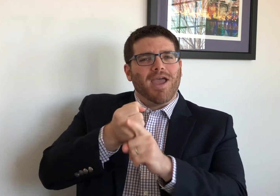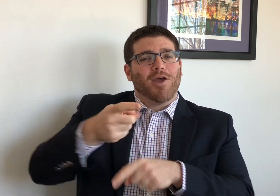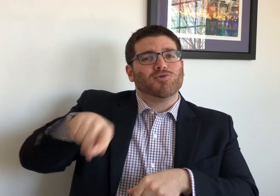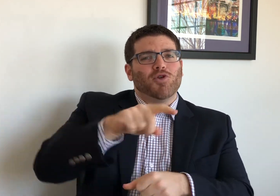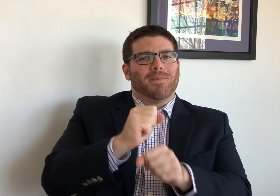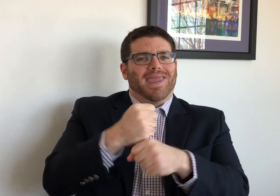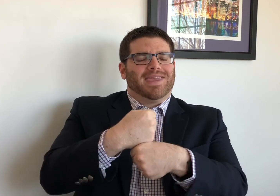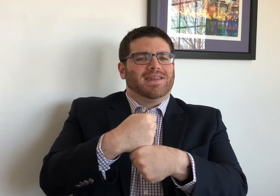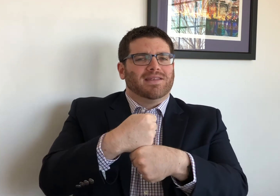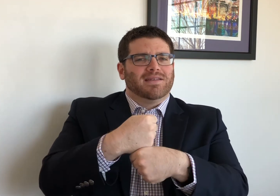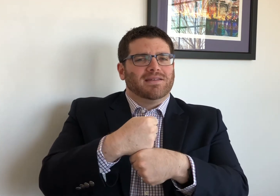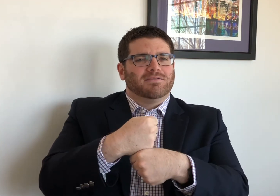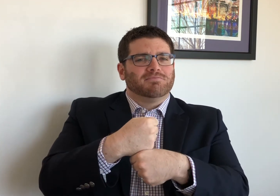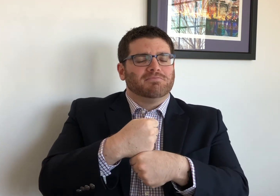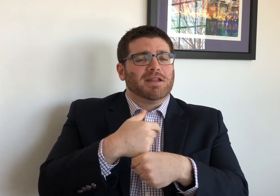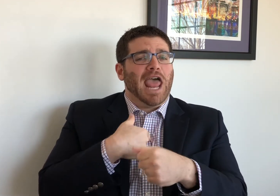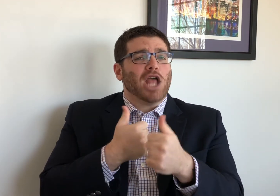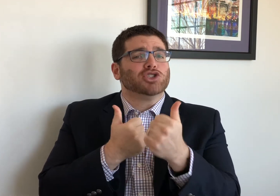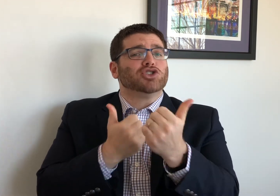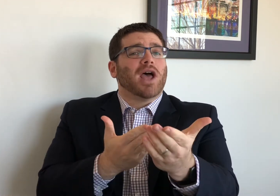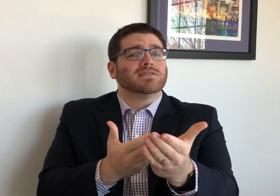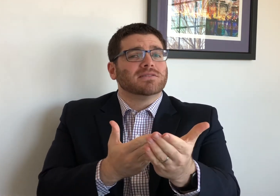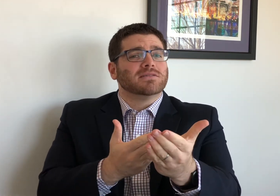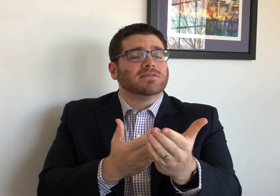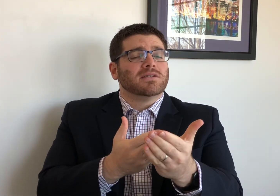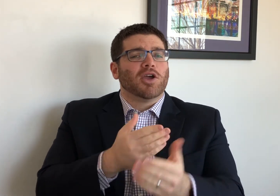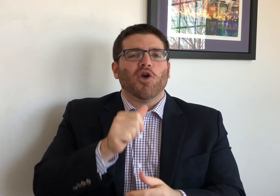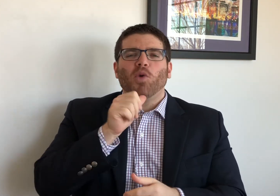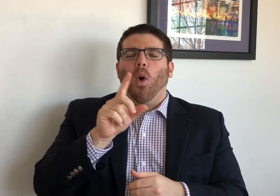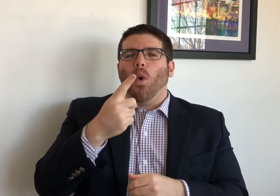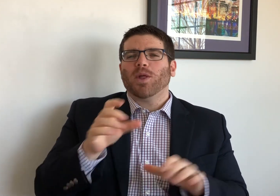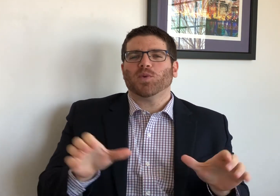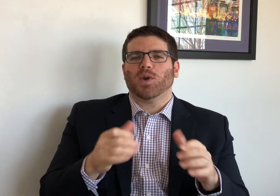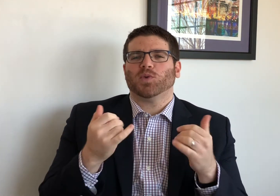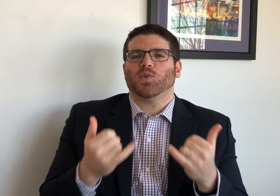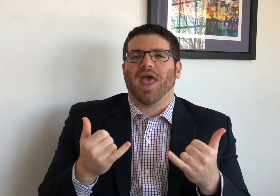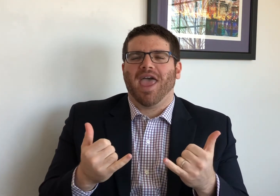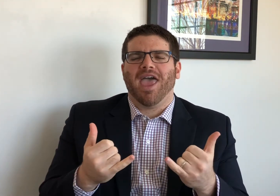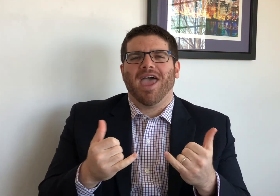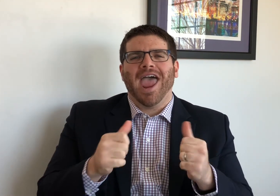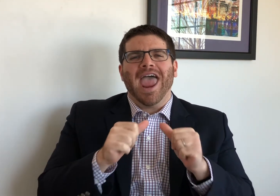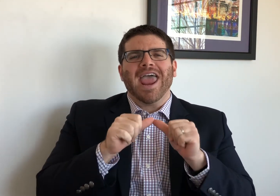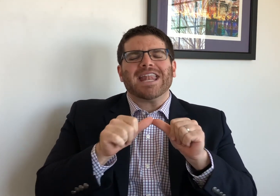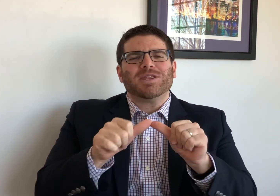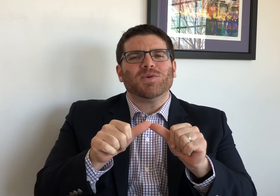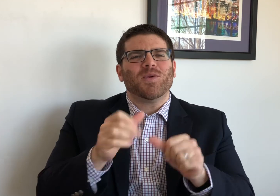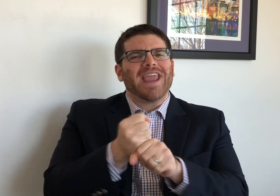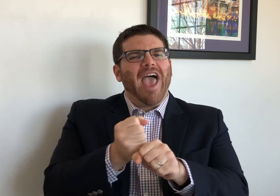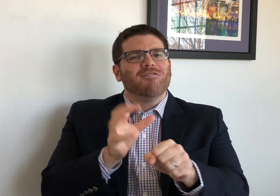the impact that you're making. And I would suggest you not only do it today, but to continue